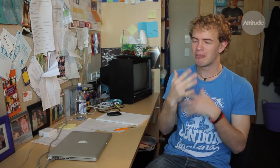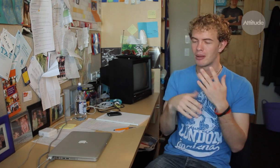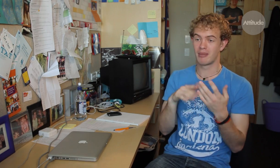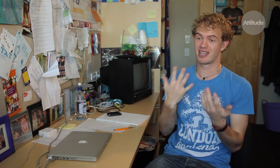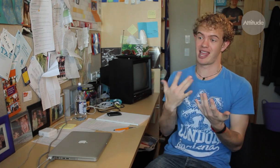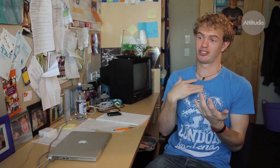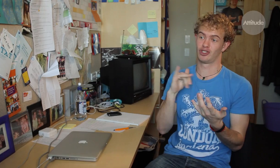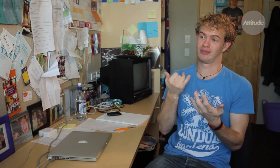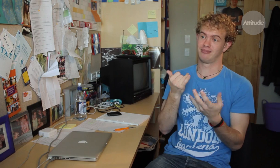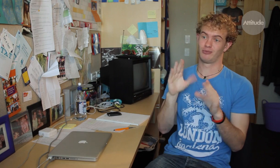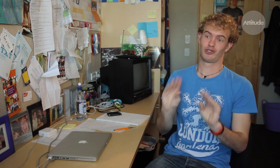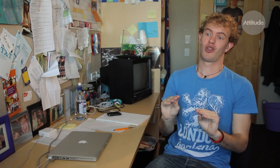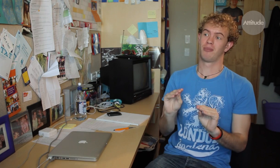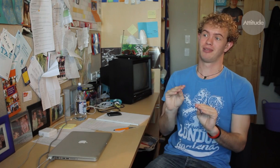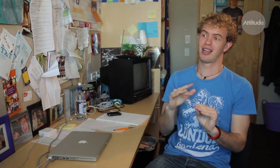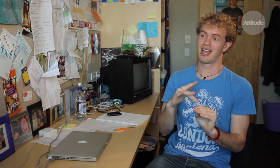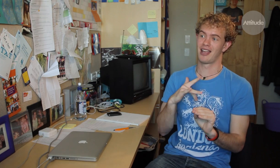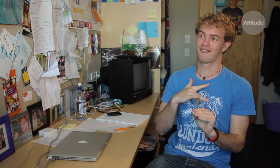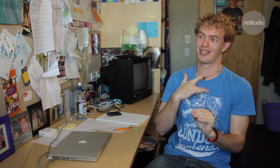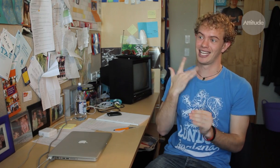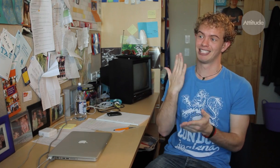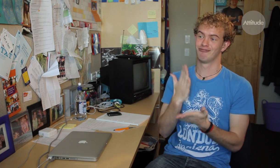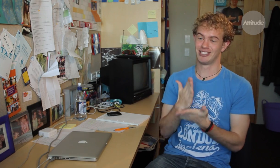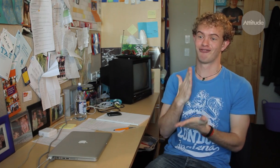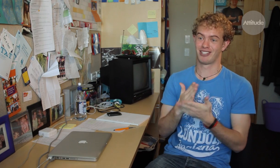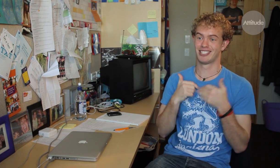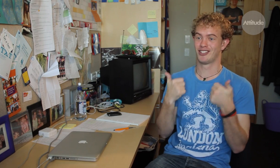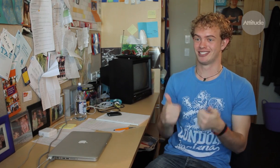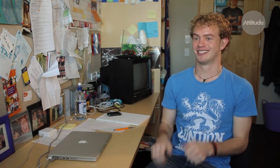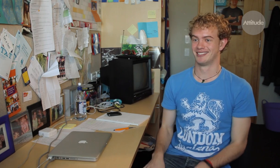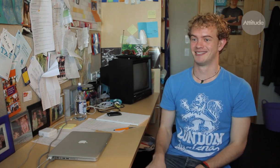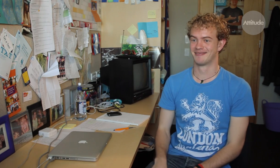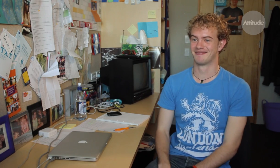use my voice and lipread constantly. Now I’ve pretty much stopped doing that and it feels really really good.